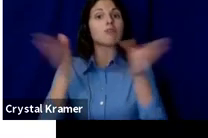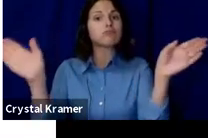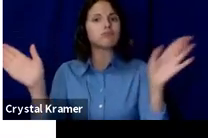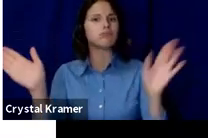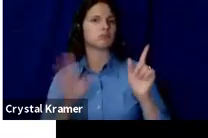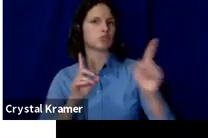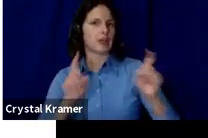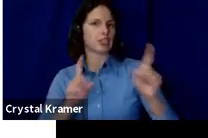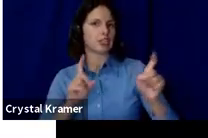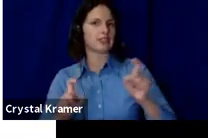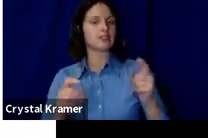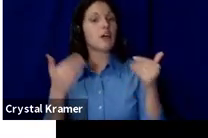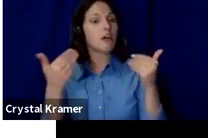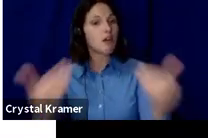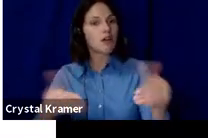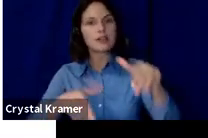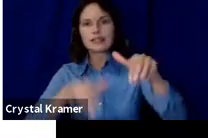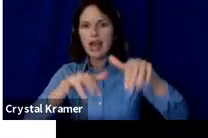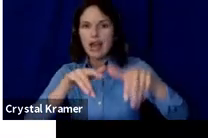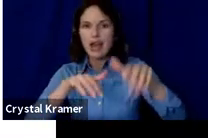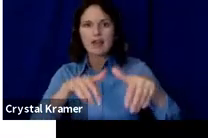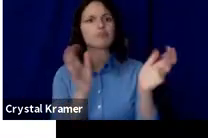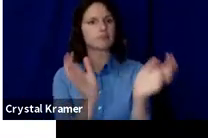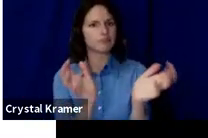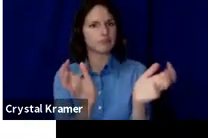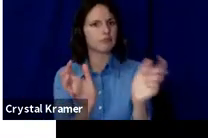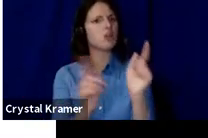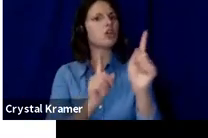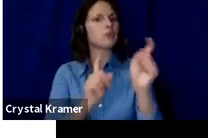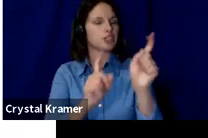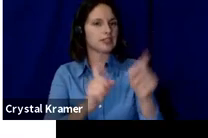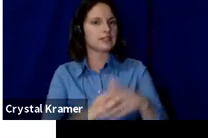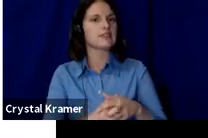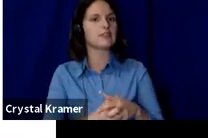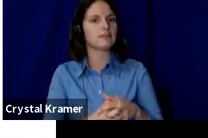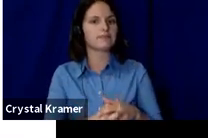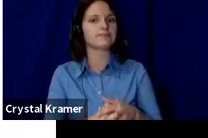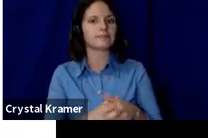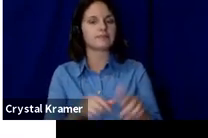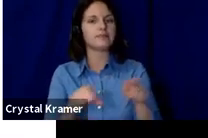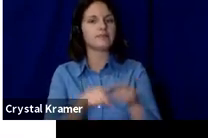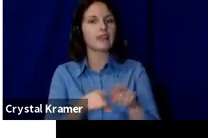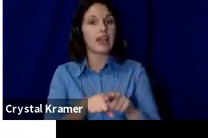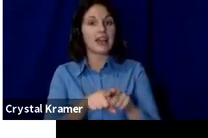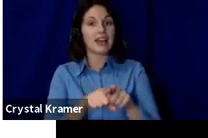Feel free to type them in the Chat Box, and you can always after this webinar, if you're